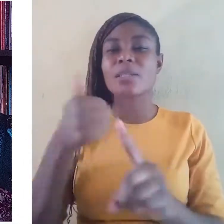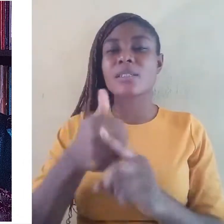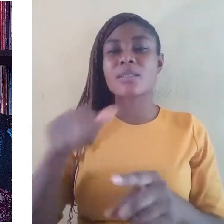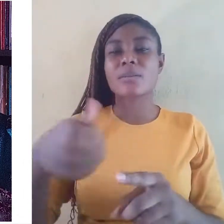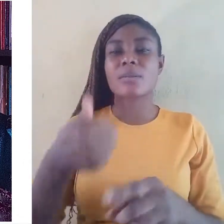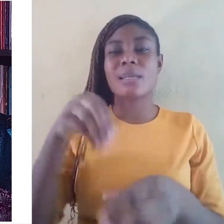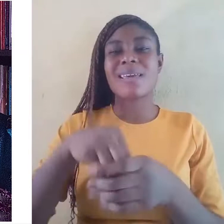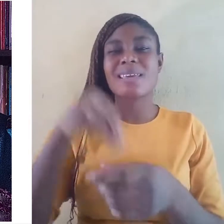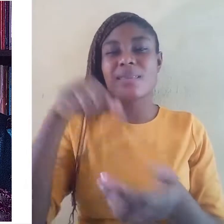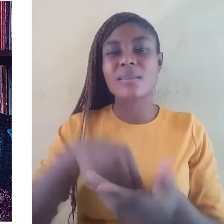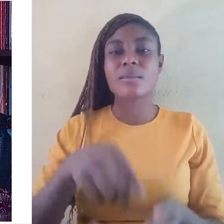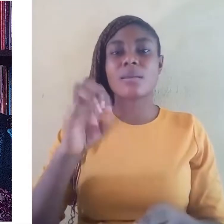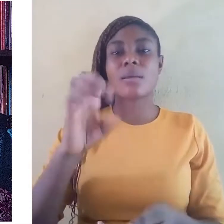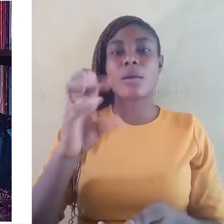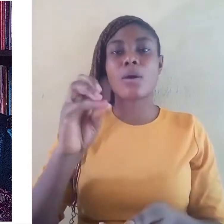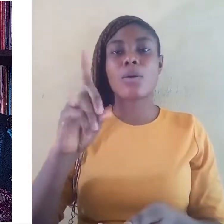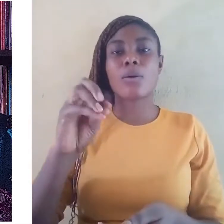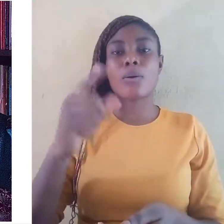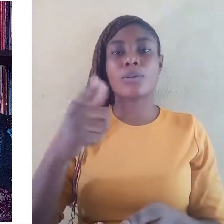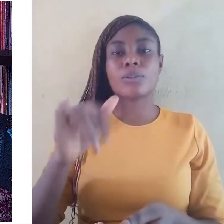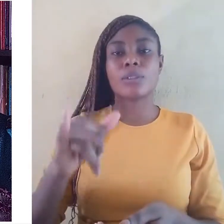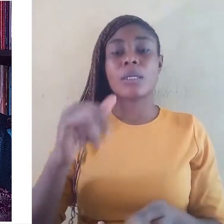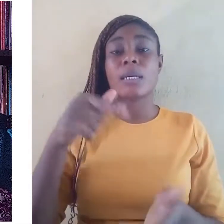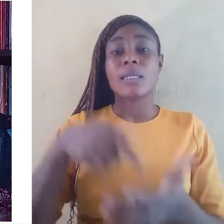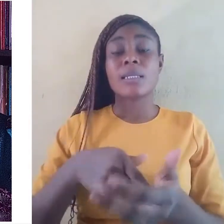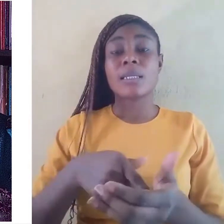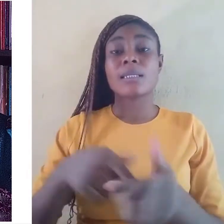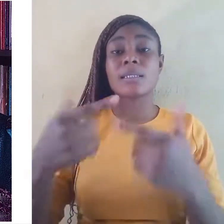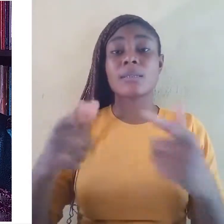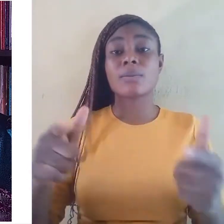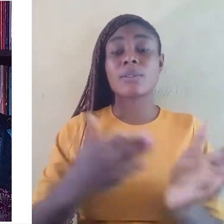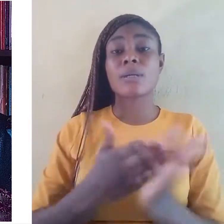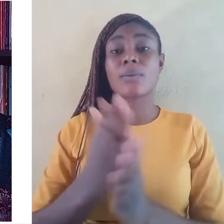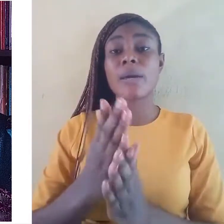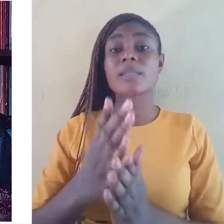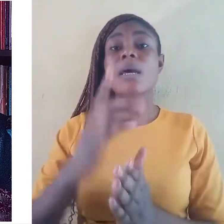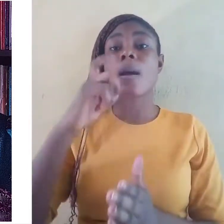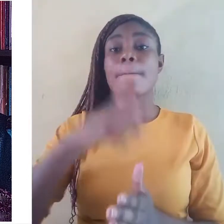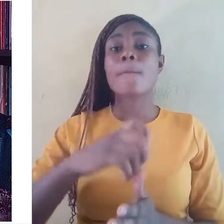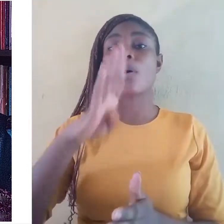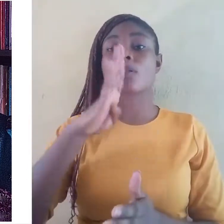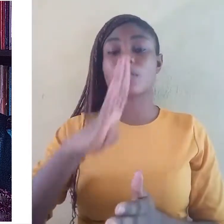The linguistic rights of each category need to be properly articulated, so that they are